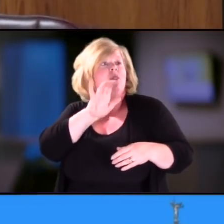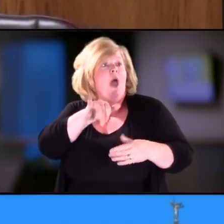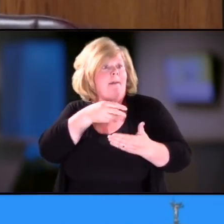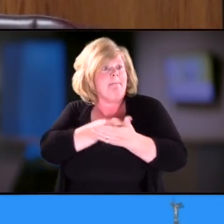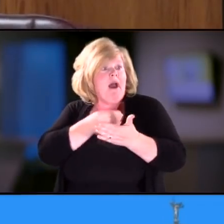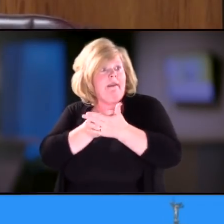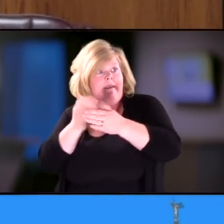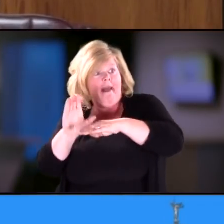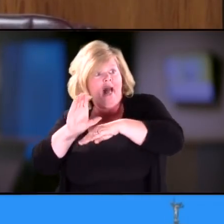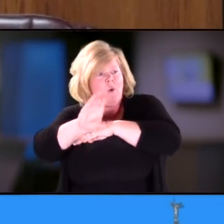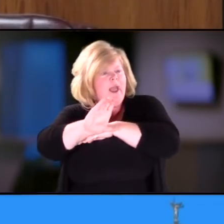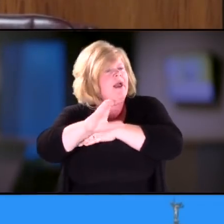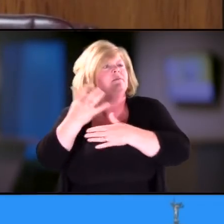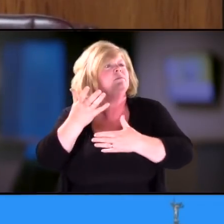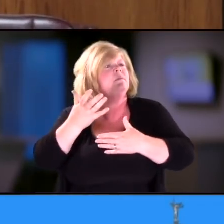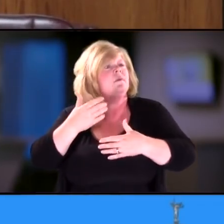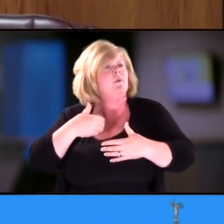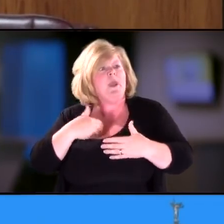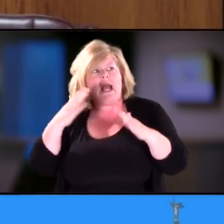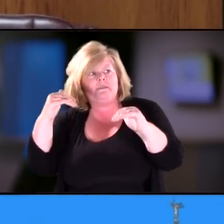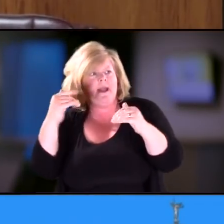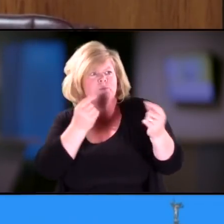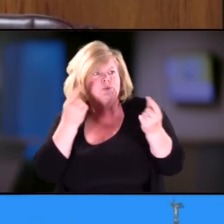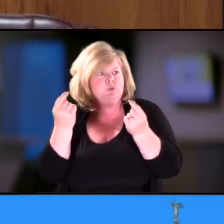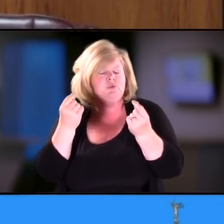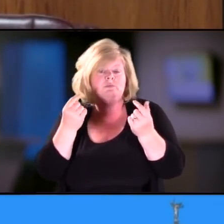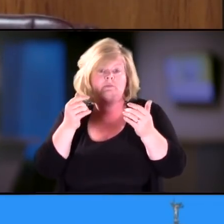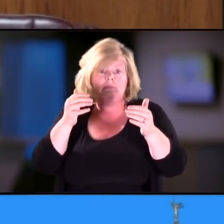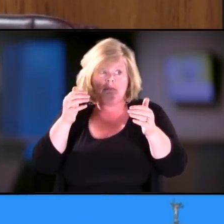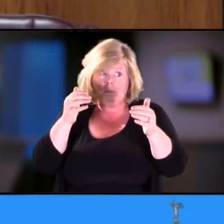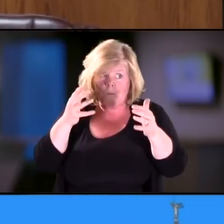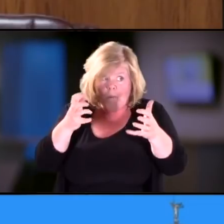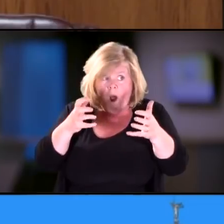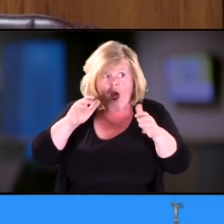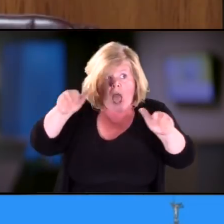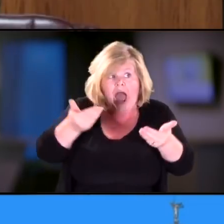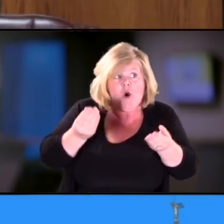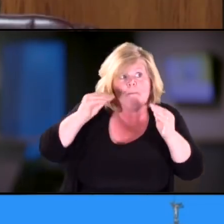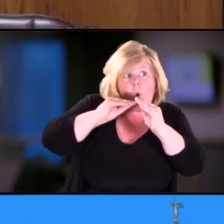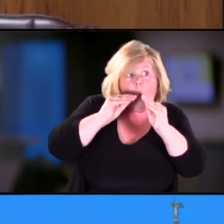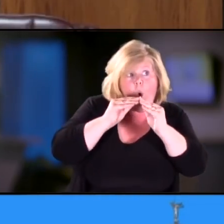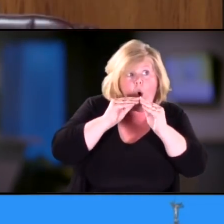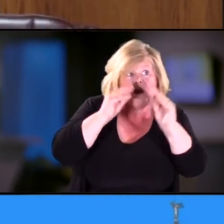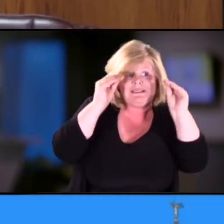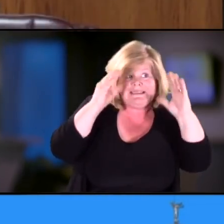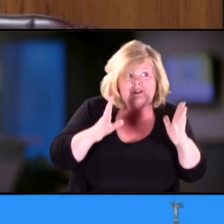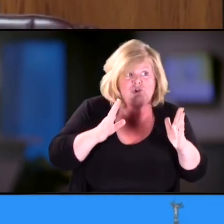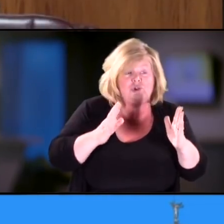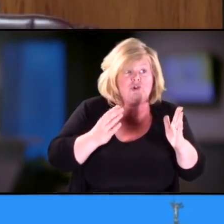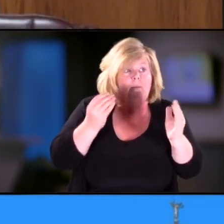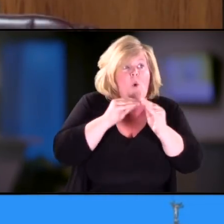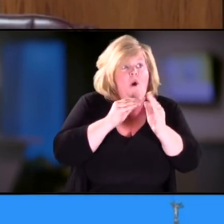anticipate hiring more teachers to have more frequent visits to homes like yours,